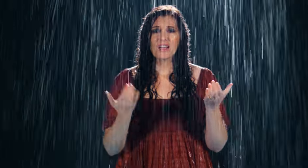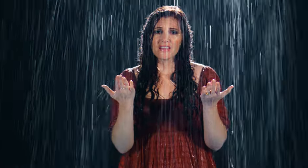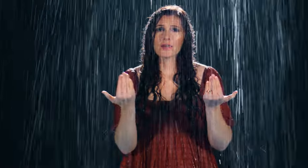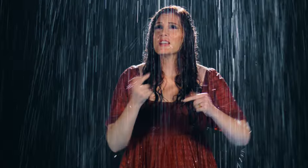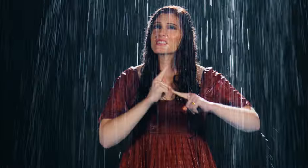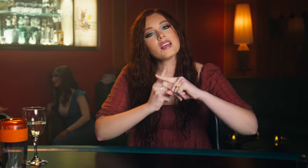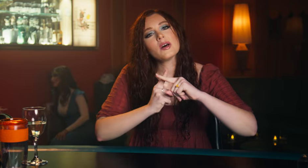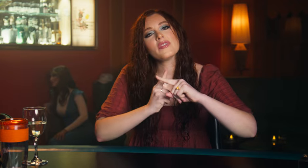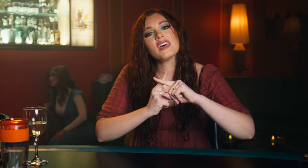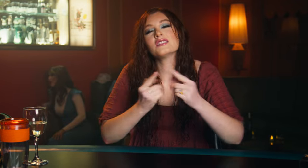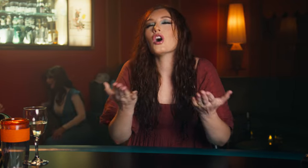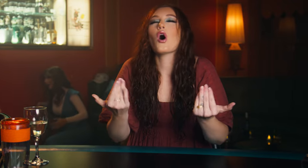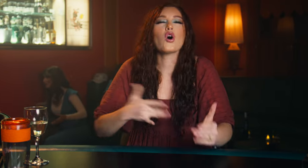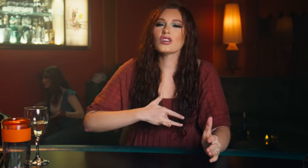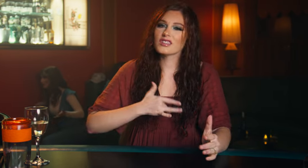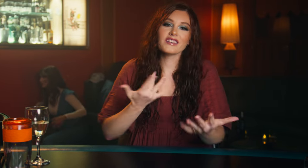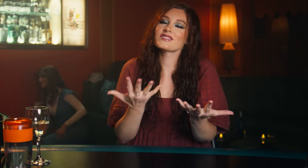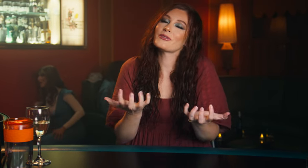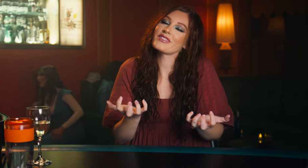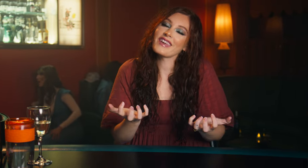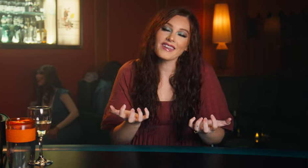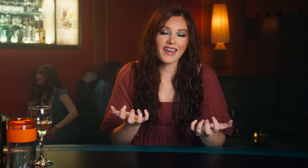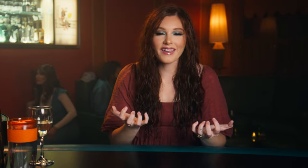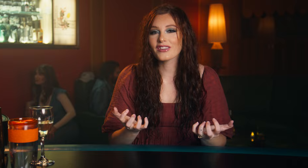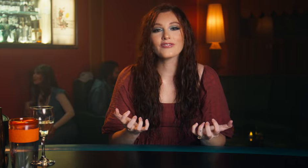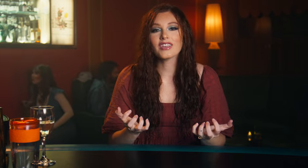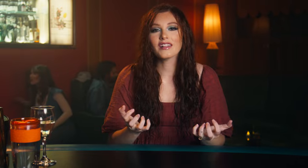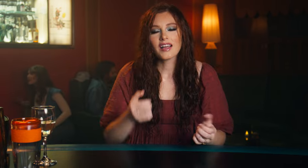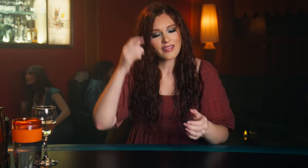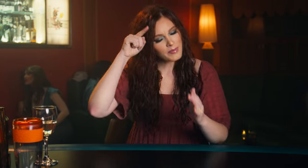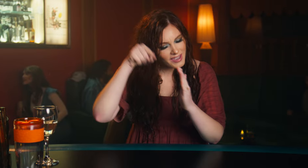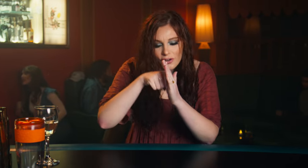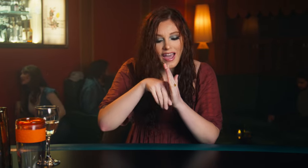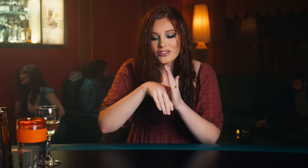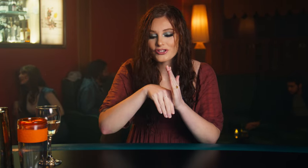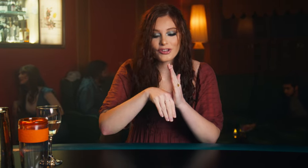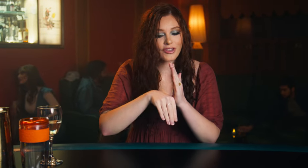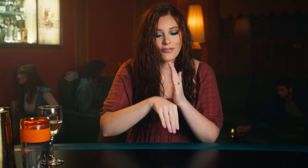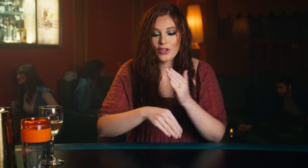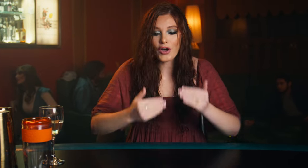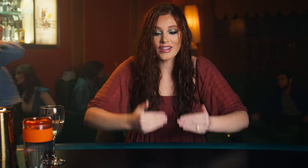Give me something to hold on, something I can feel Let me crash to the floor